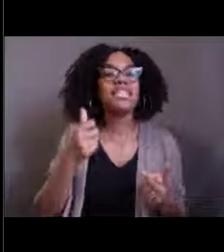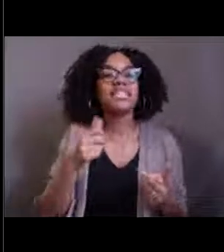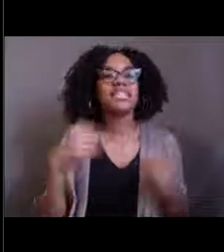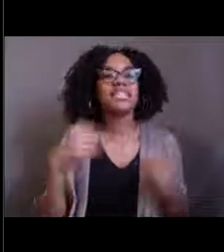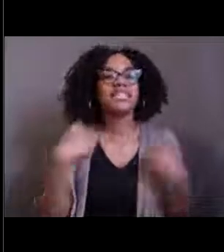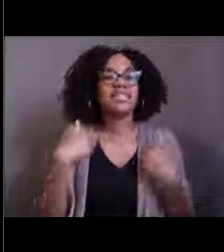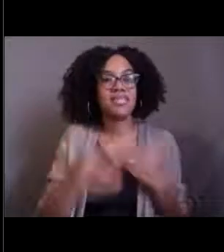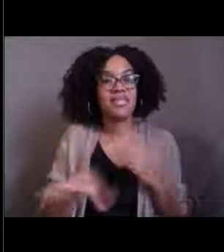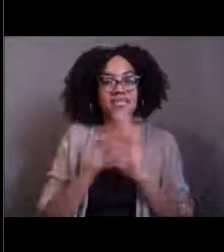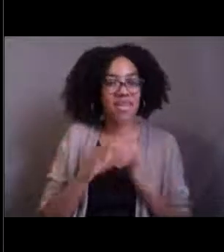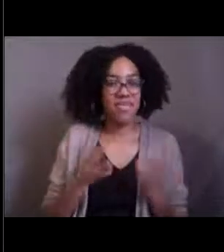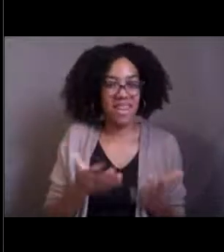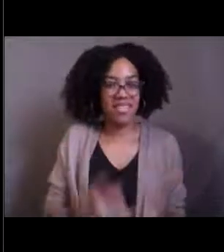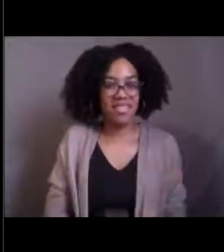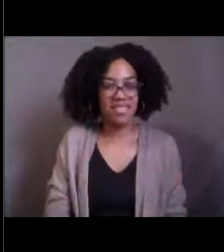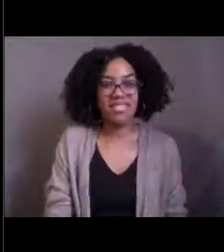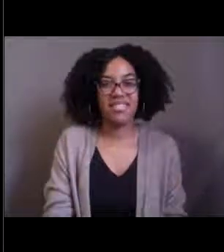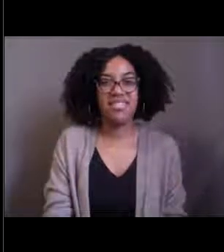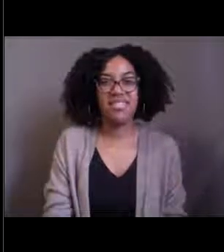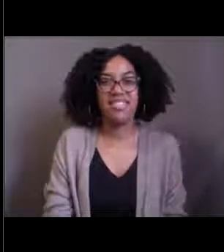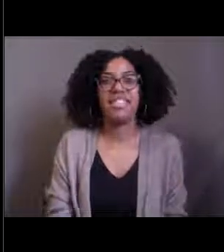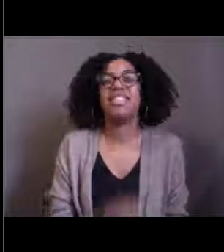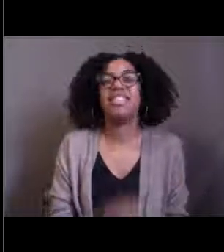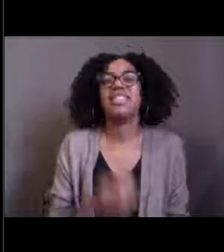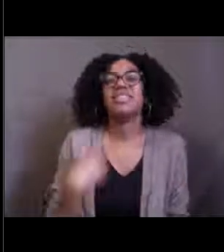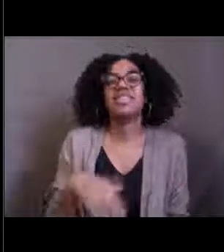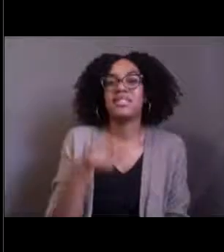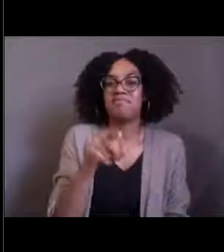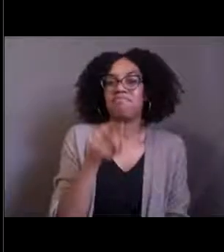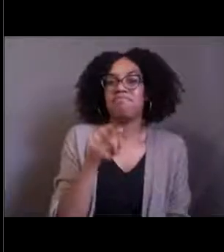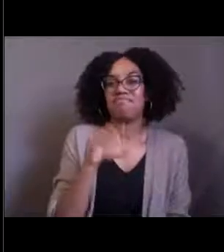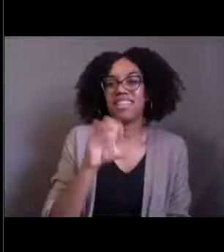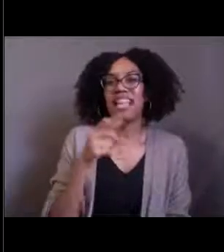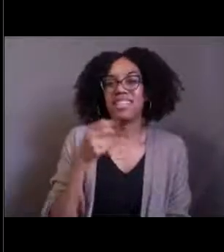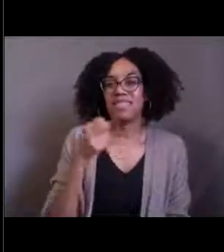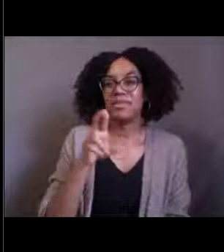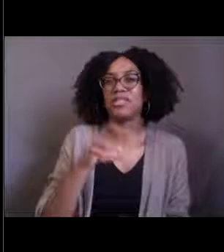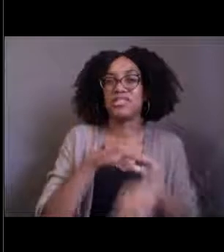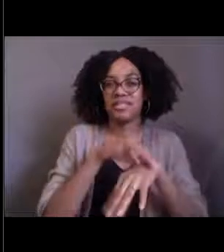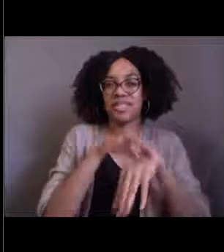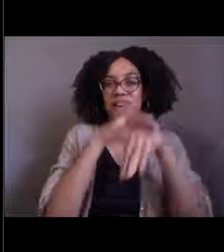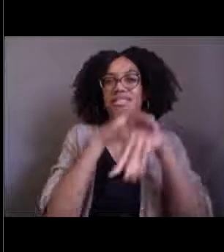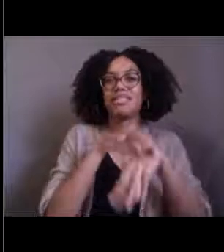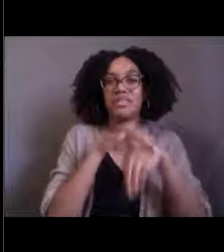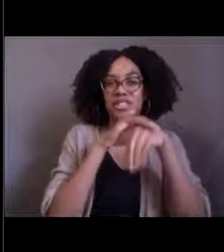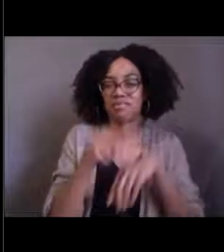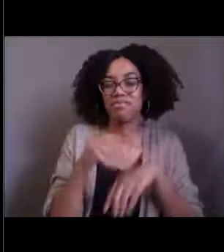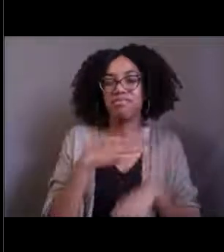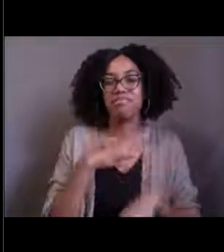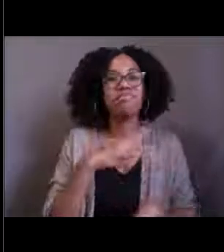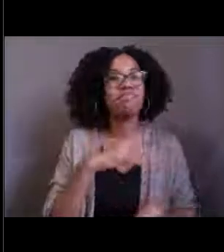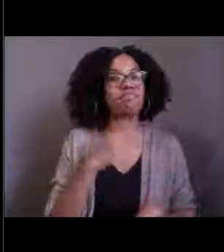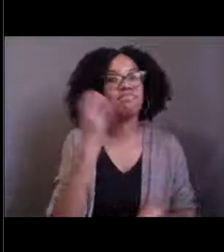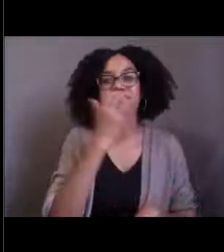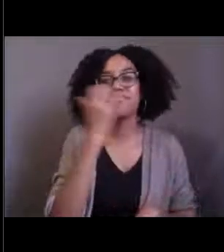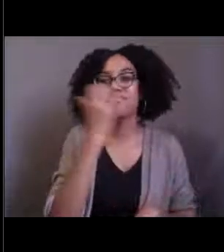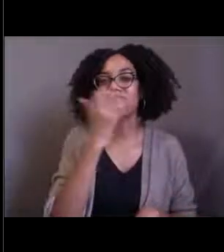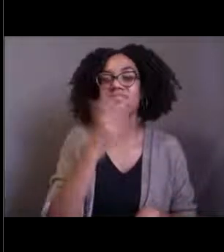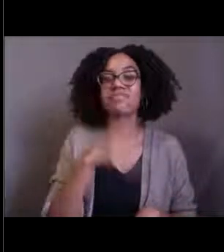Oh, Casper is pretty much up there. I'd say actually, I was very fortunate that in this talk I get to cover pretty much all